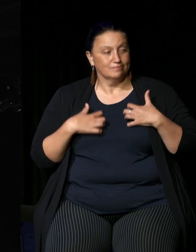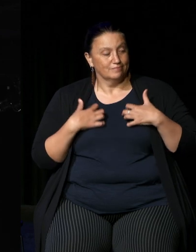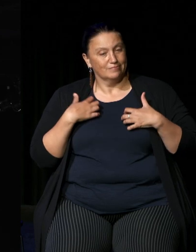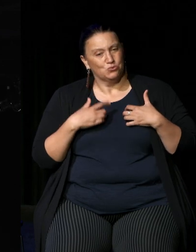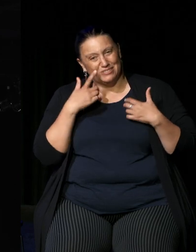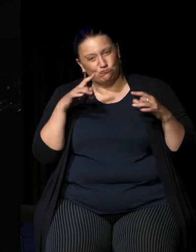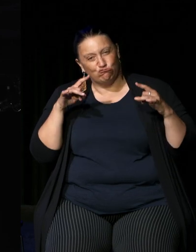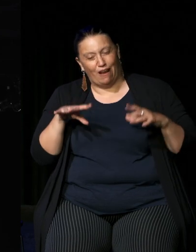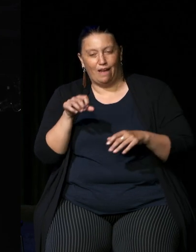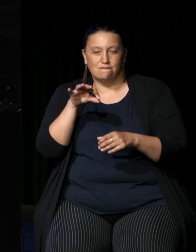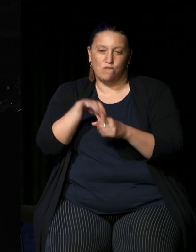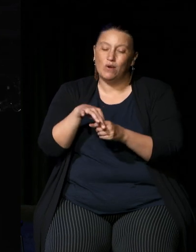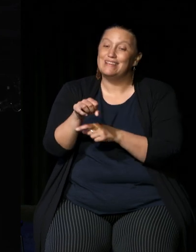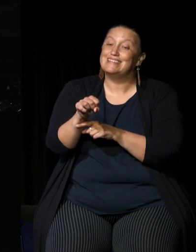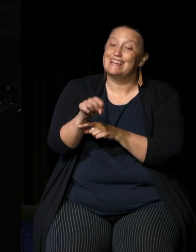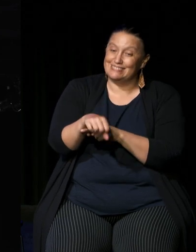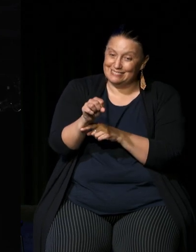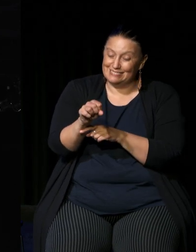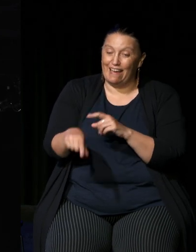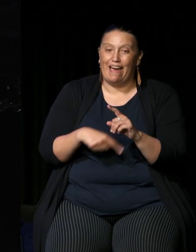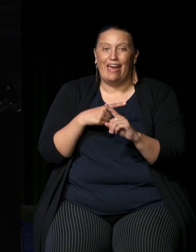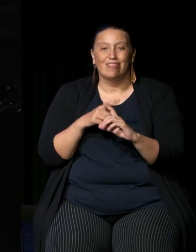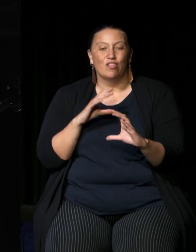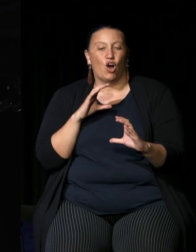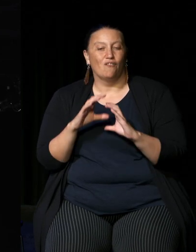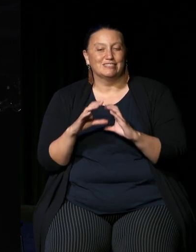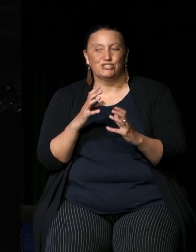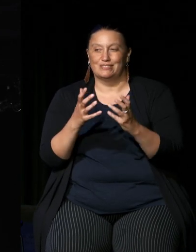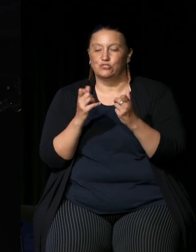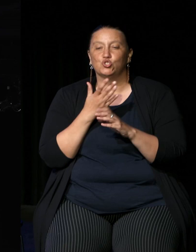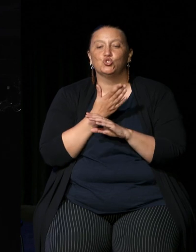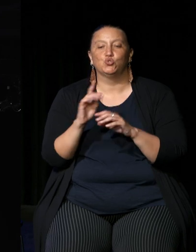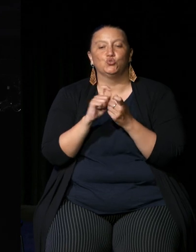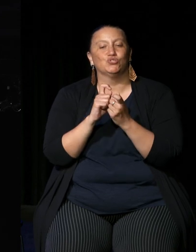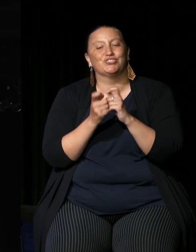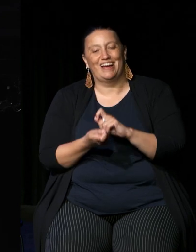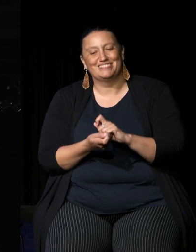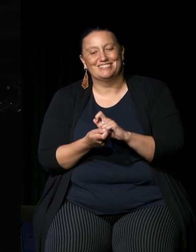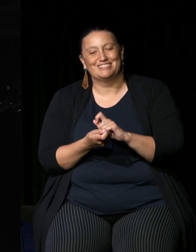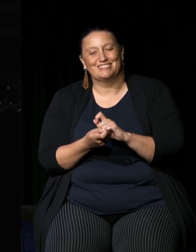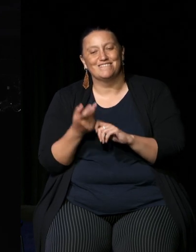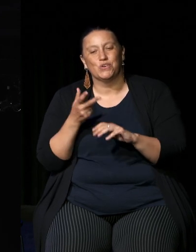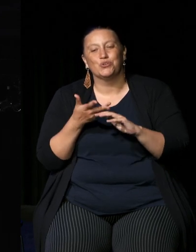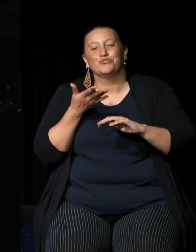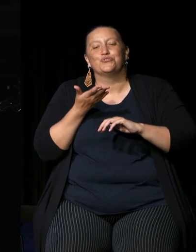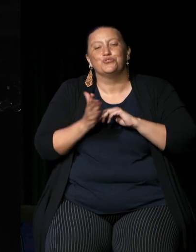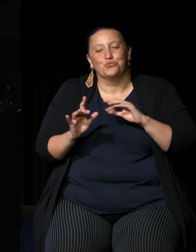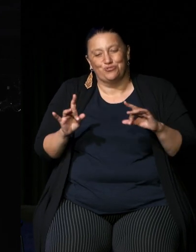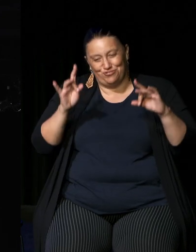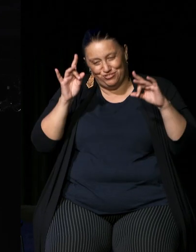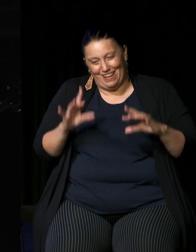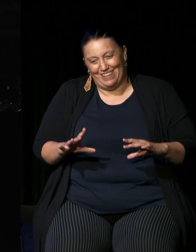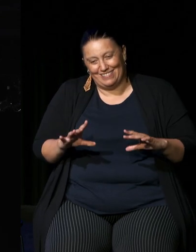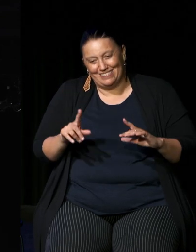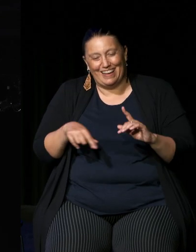voting yes and the conversation taking a new turn towards a new Australia and a new truth telling